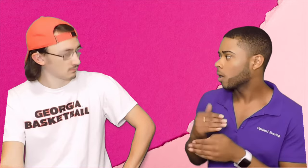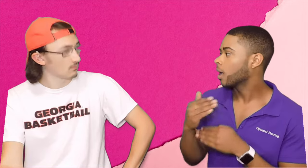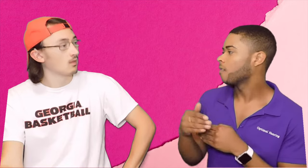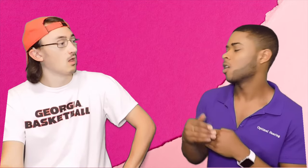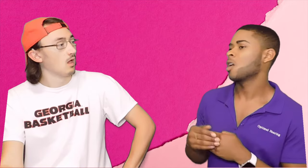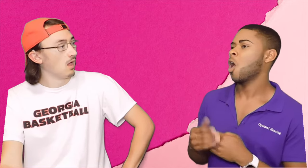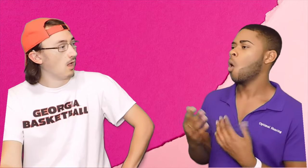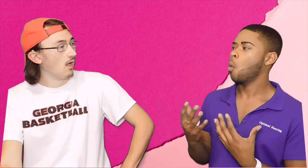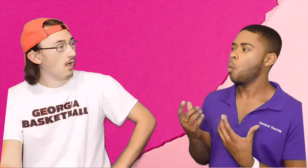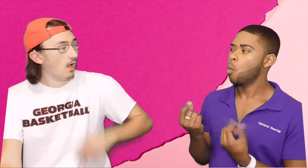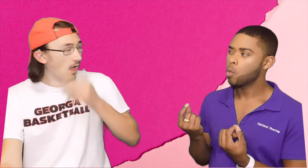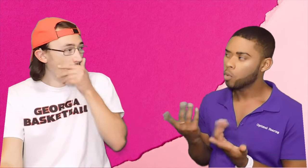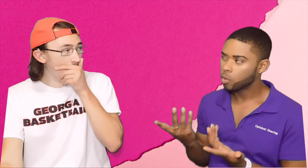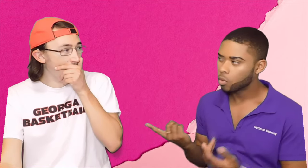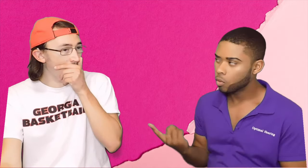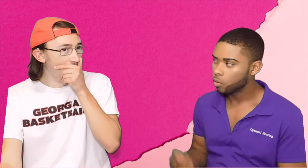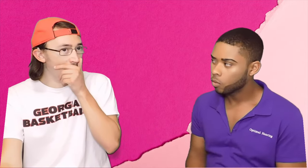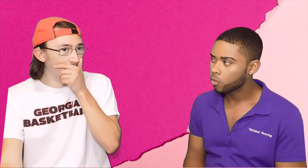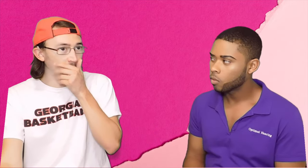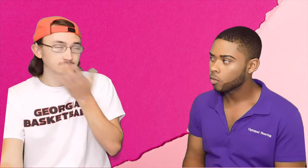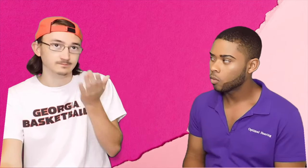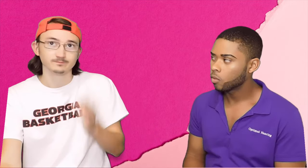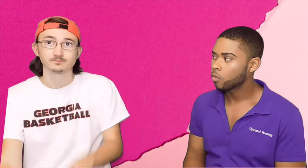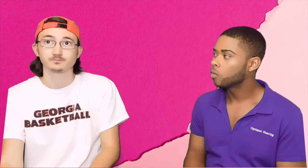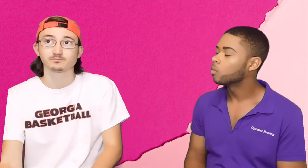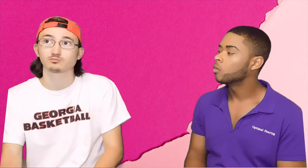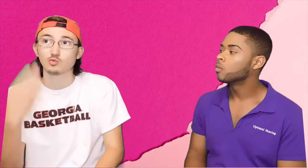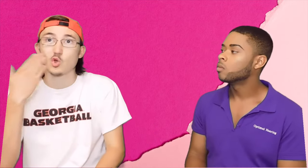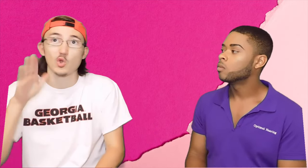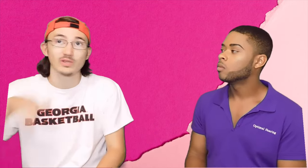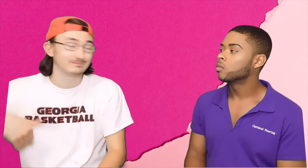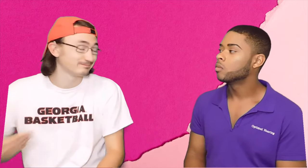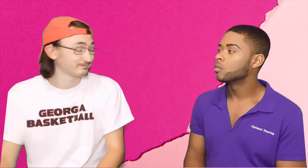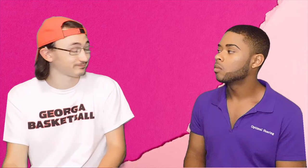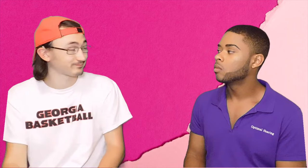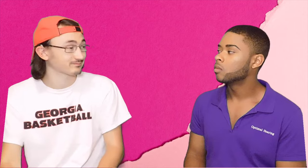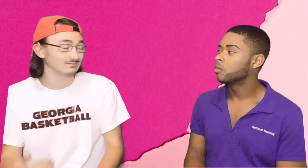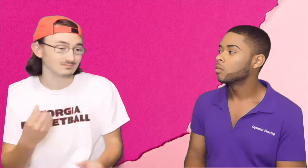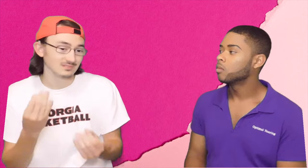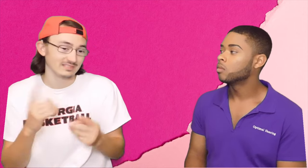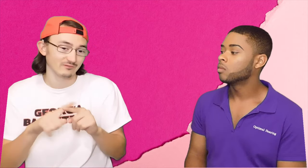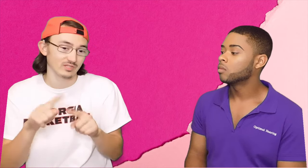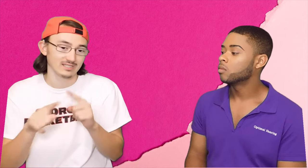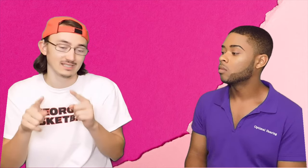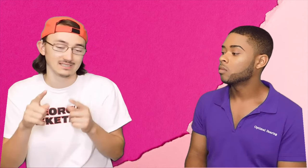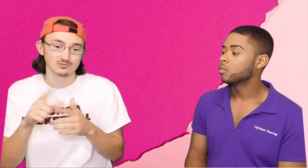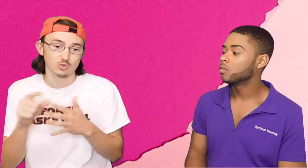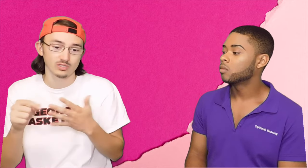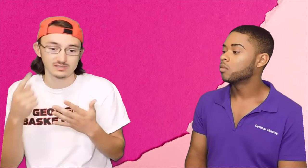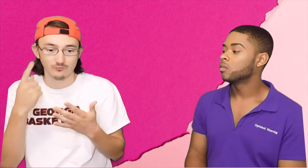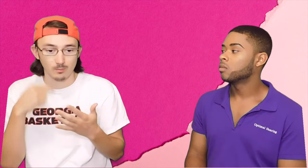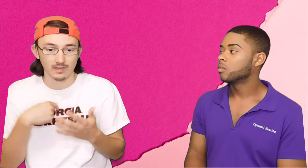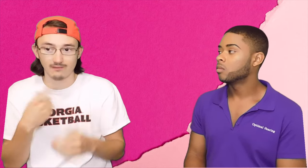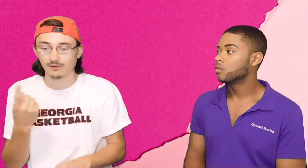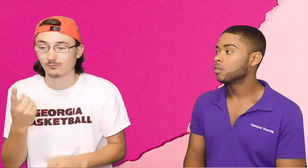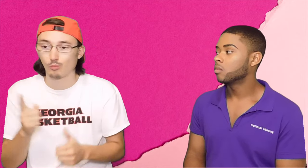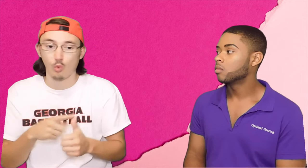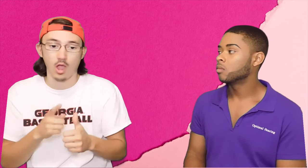Bryce: After you graduate what are you gonna do? Luke: I don't know yet I have a lot of different options for me. One is